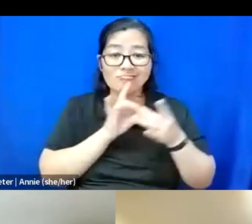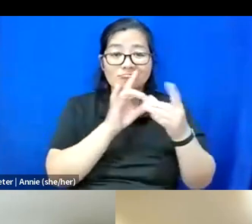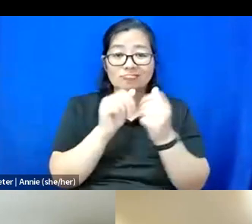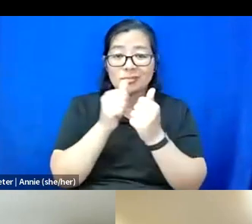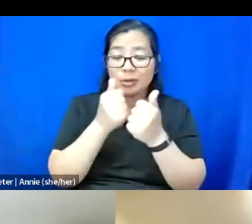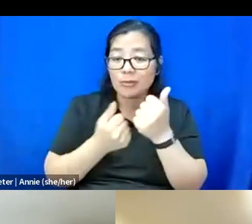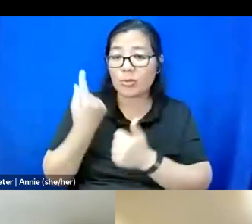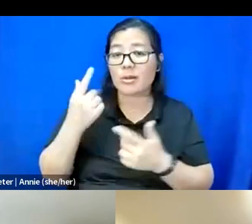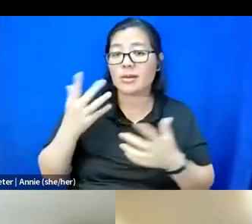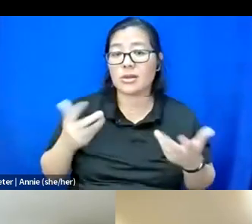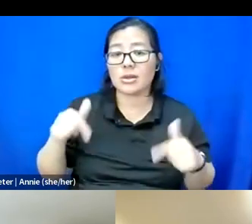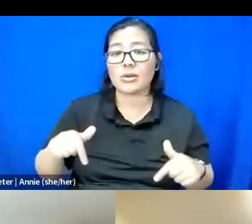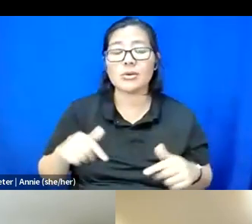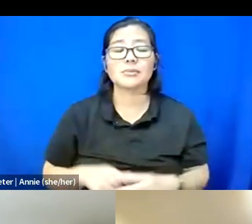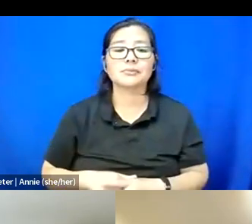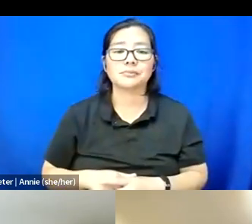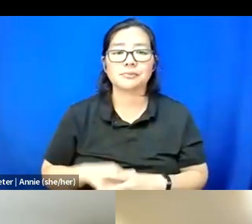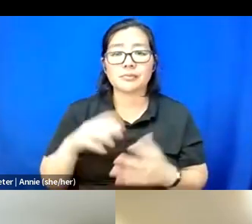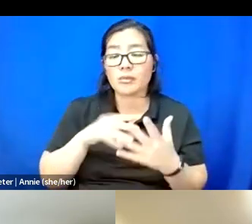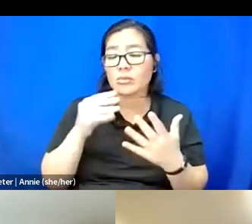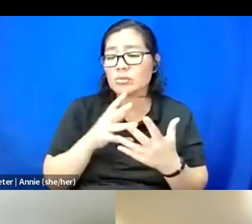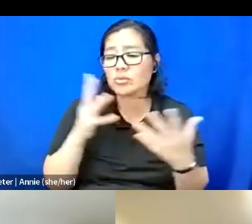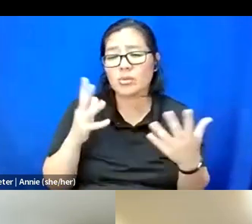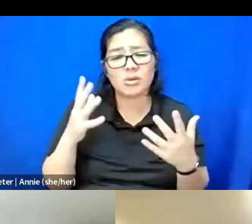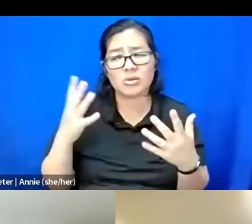And I've learned so much already and want